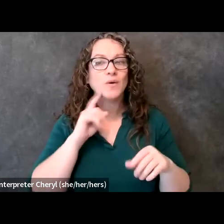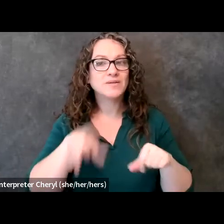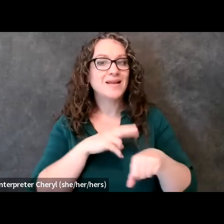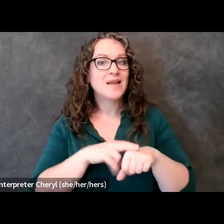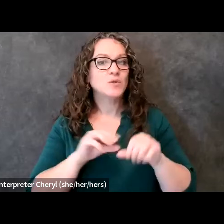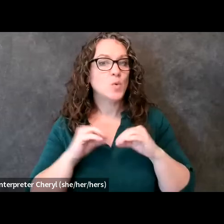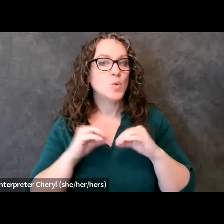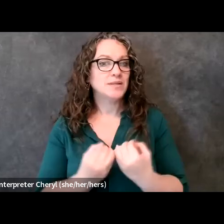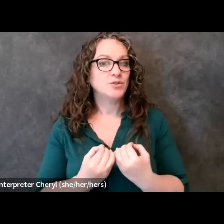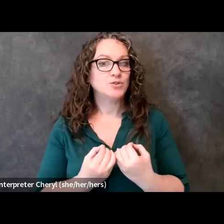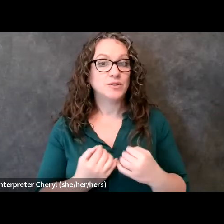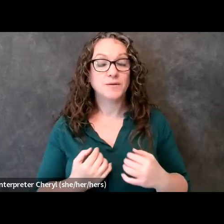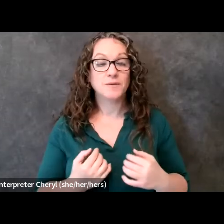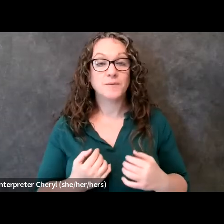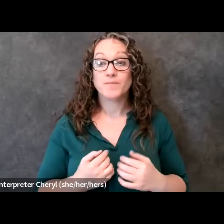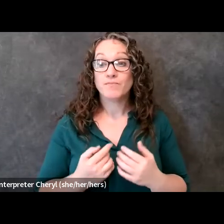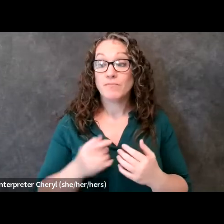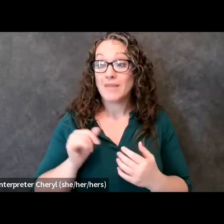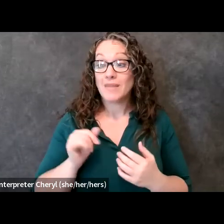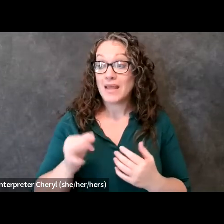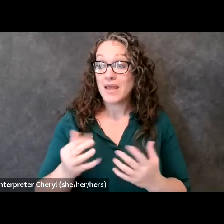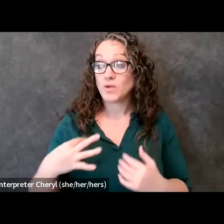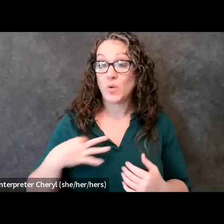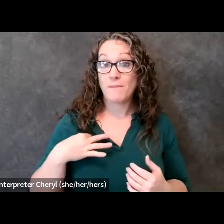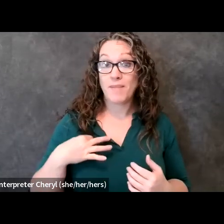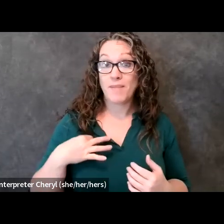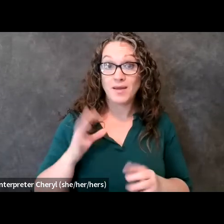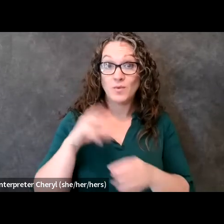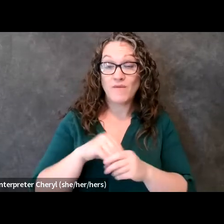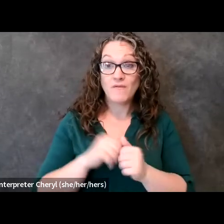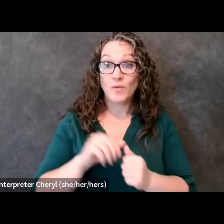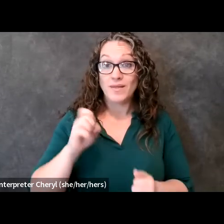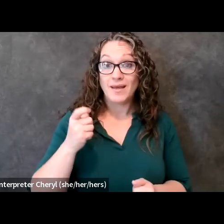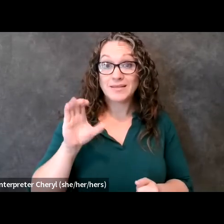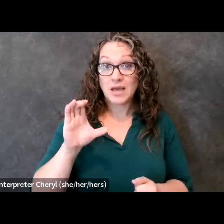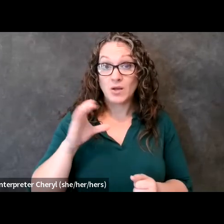and so if you would like to apply to be a part of that executive committee and be kind of our alumni